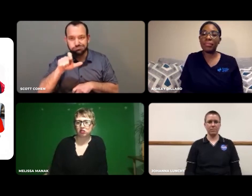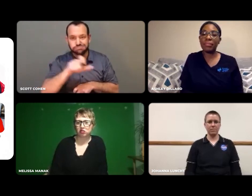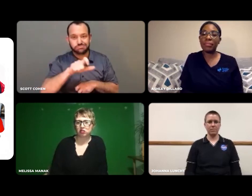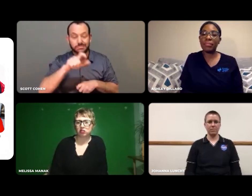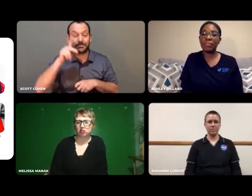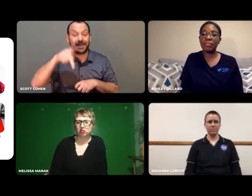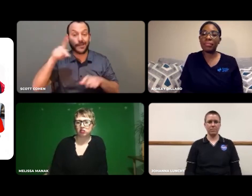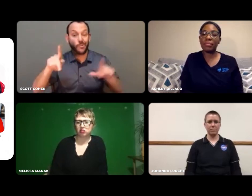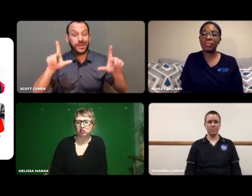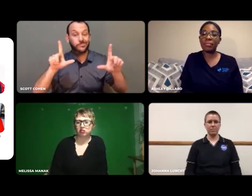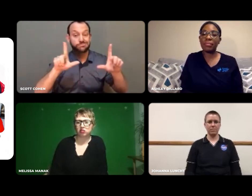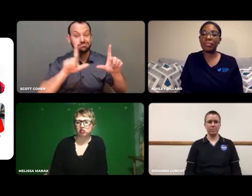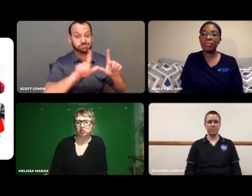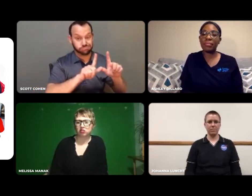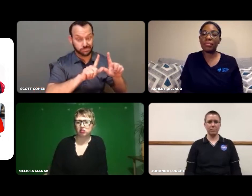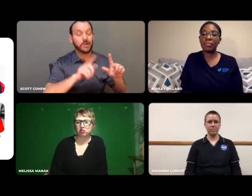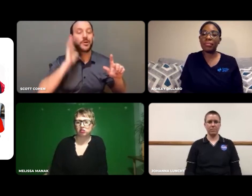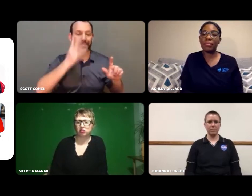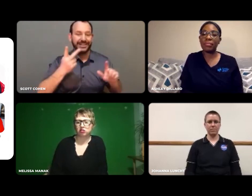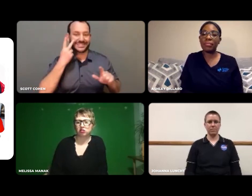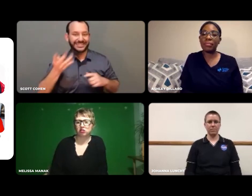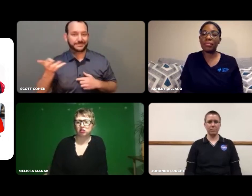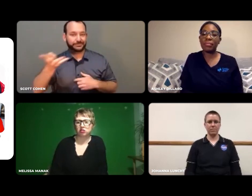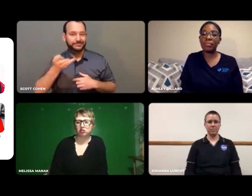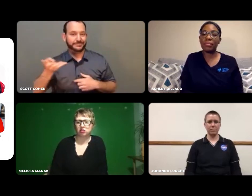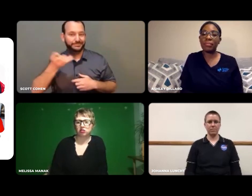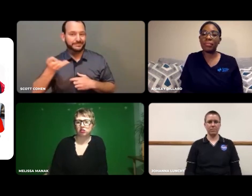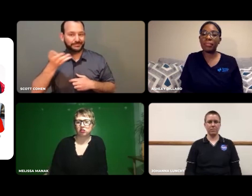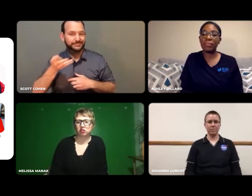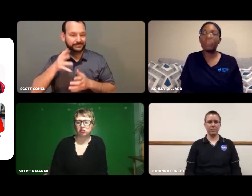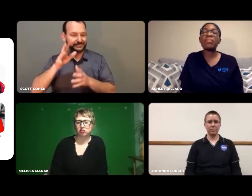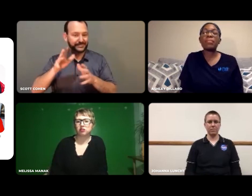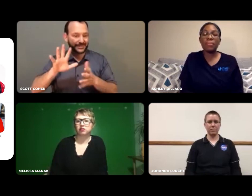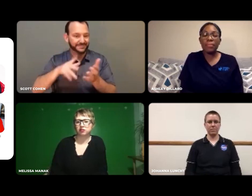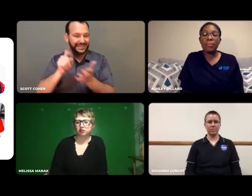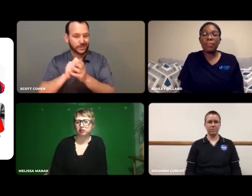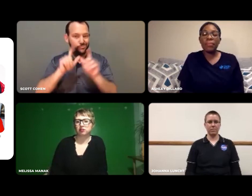between them, you should see a marker. You can drag that to either side.